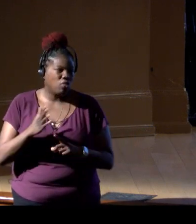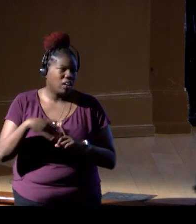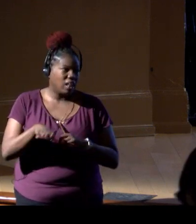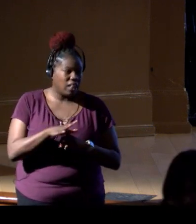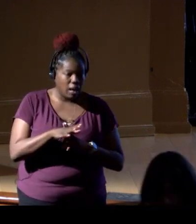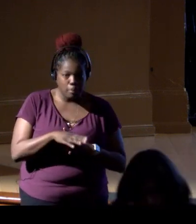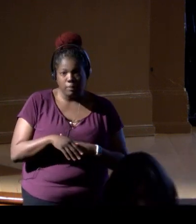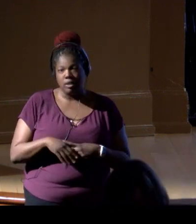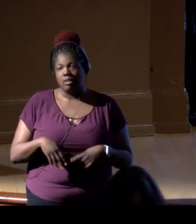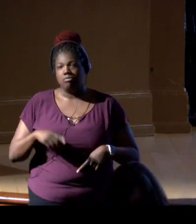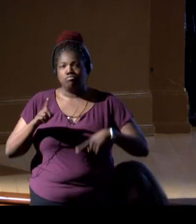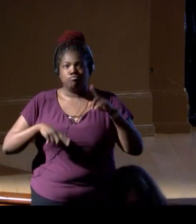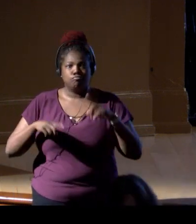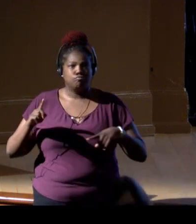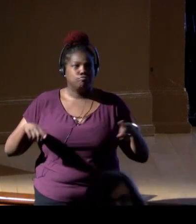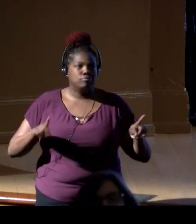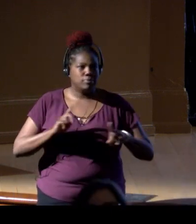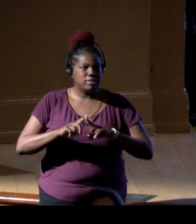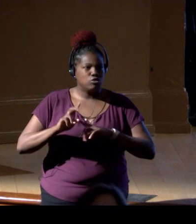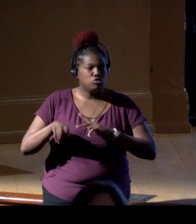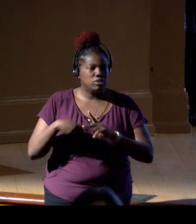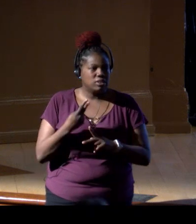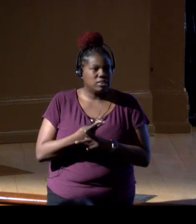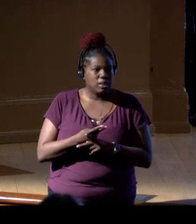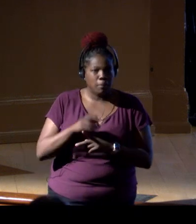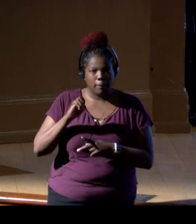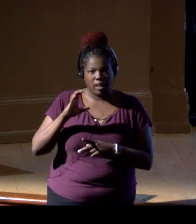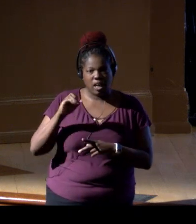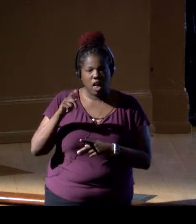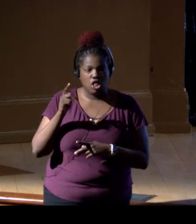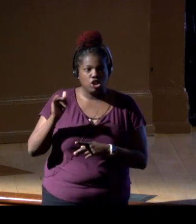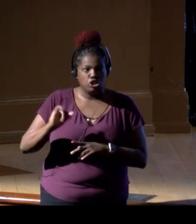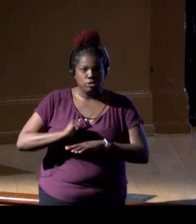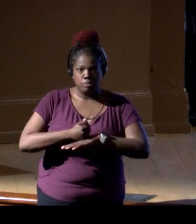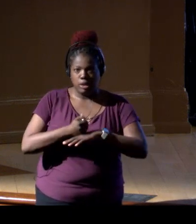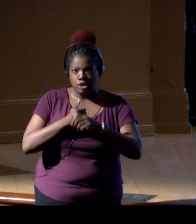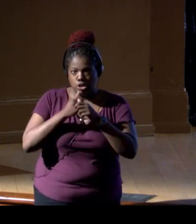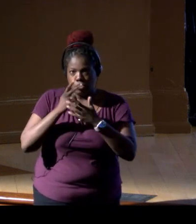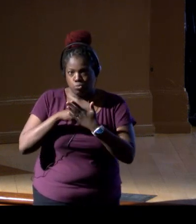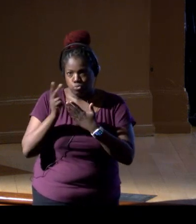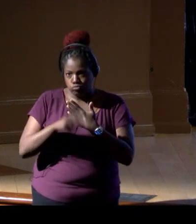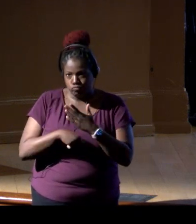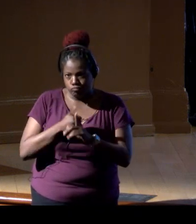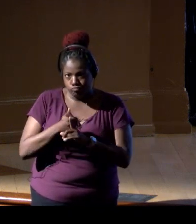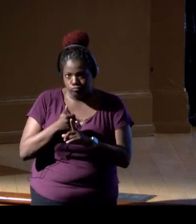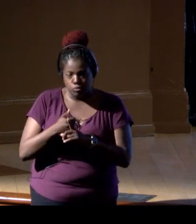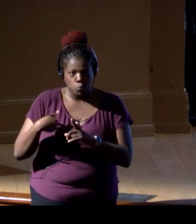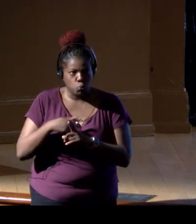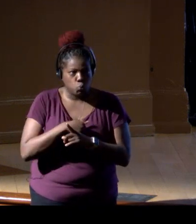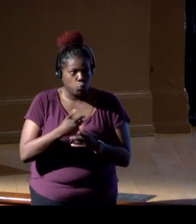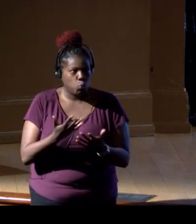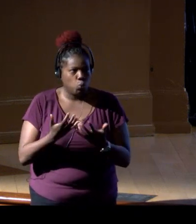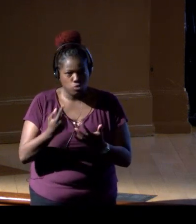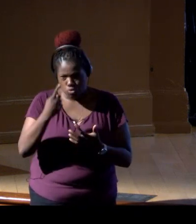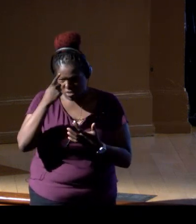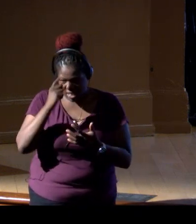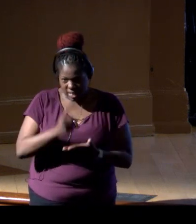a wide range of ecology-based programs that we like to think help our partners make